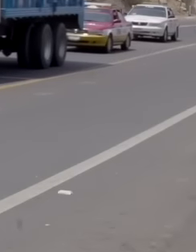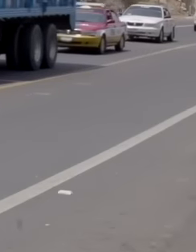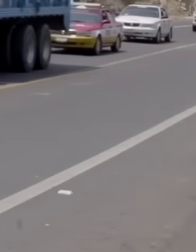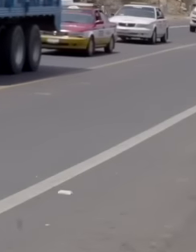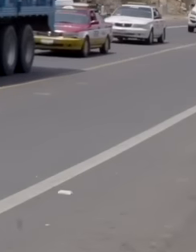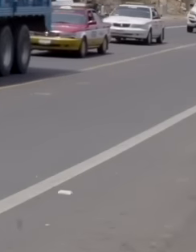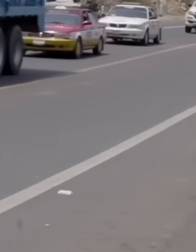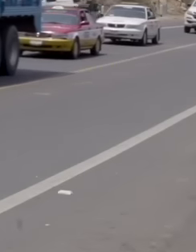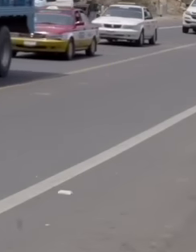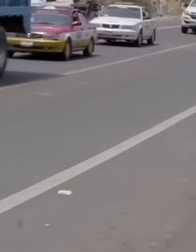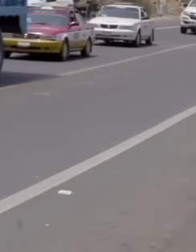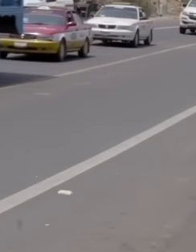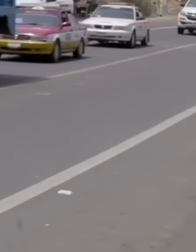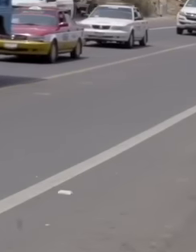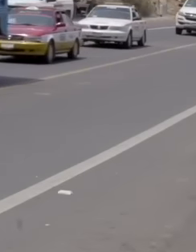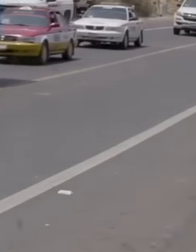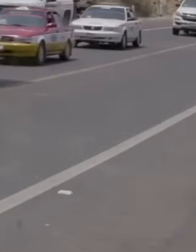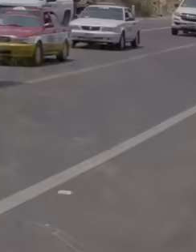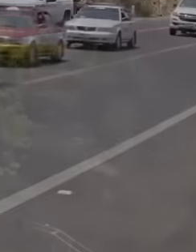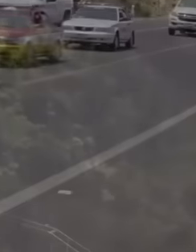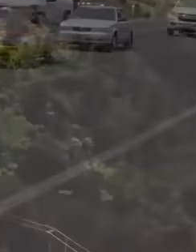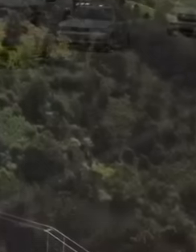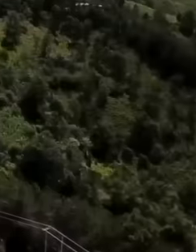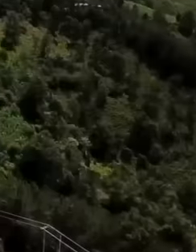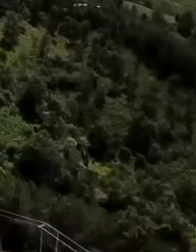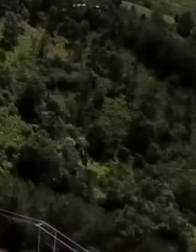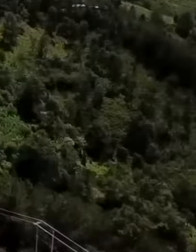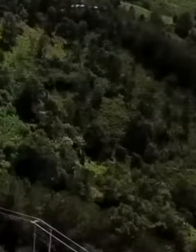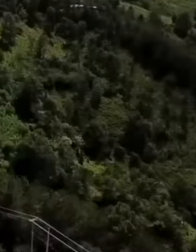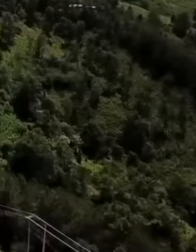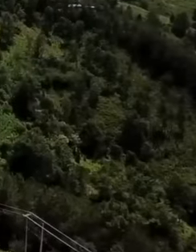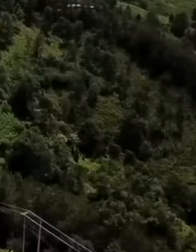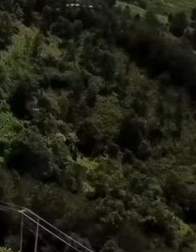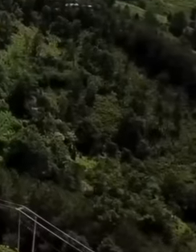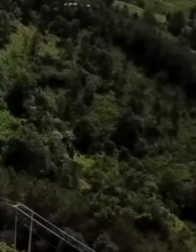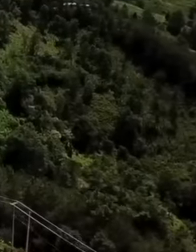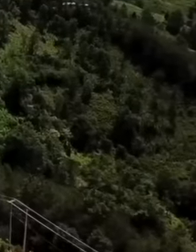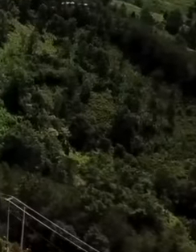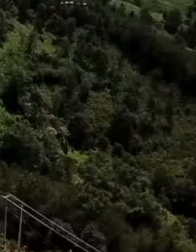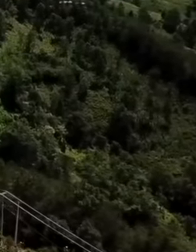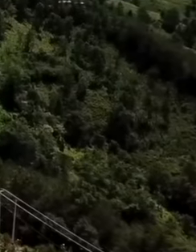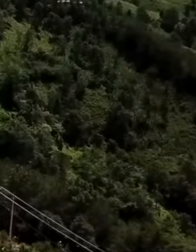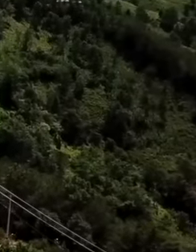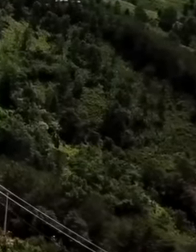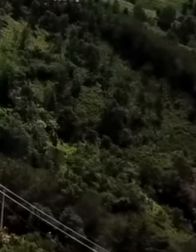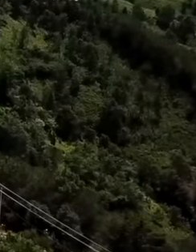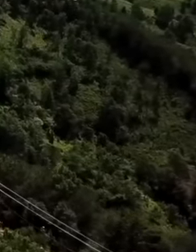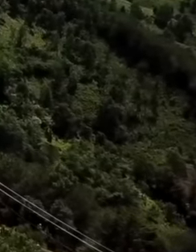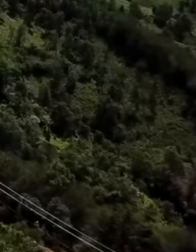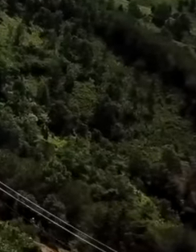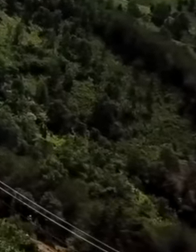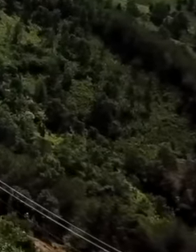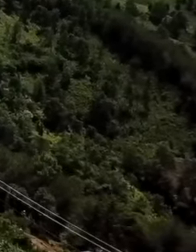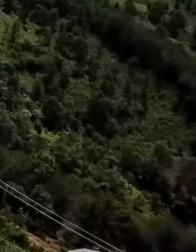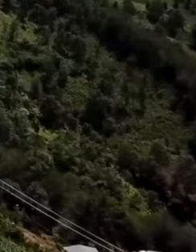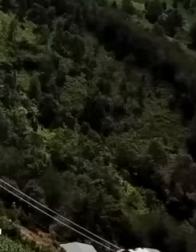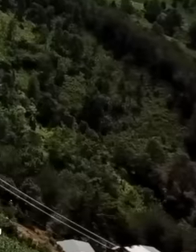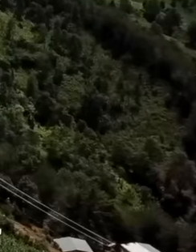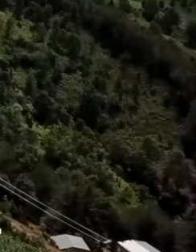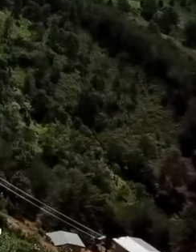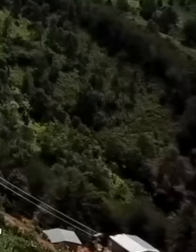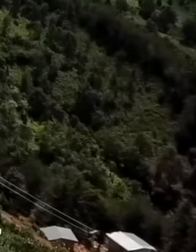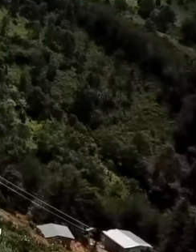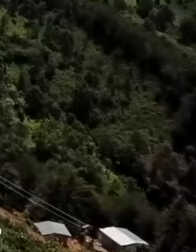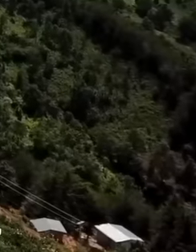good Also with the objective of continuing to bring the communities of the mountain